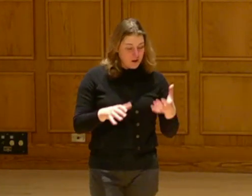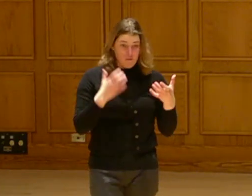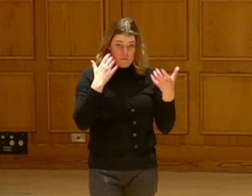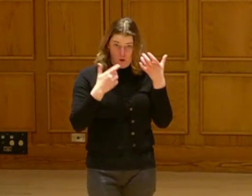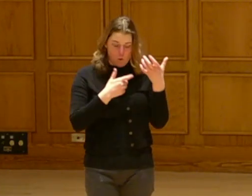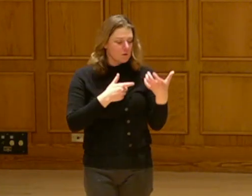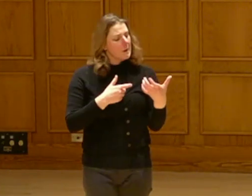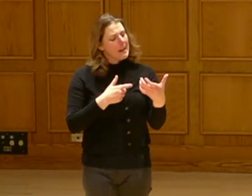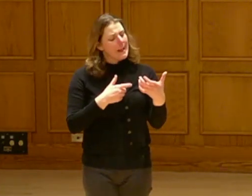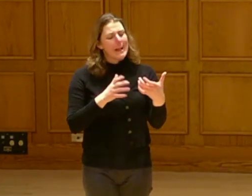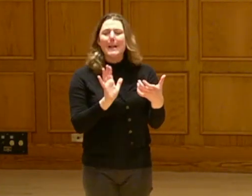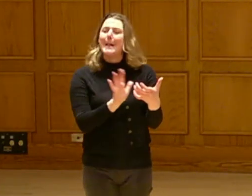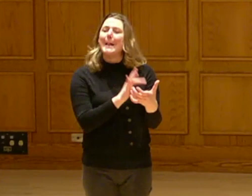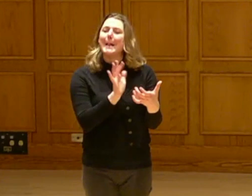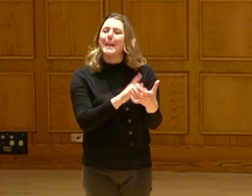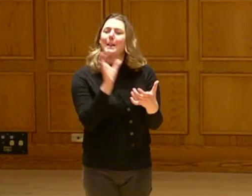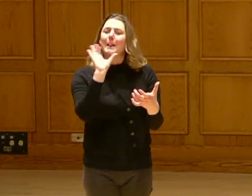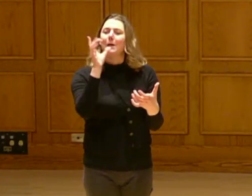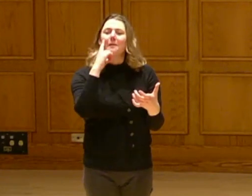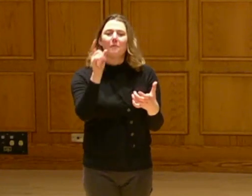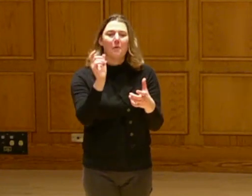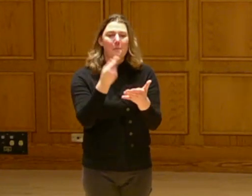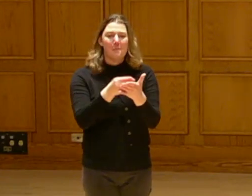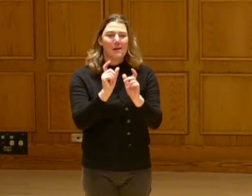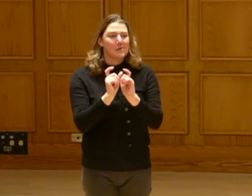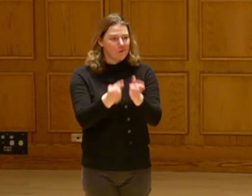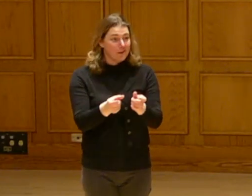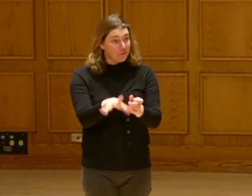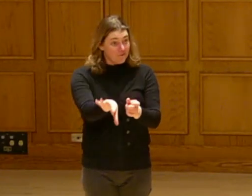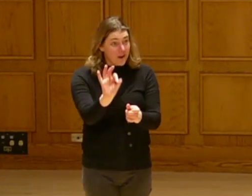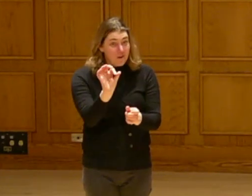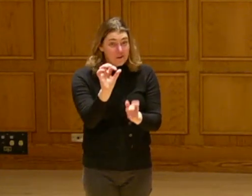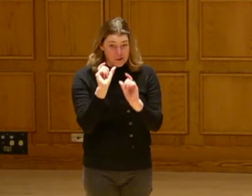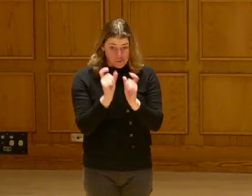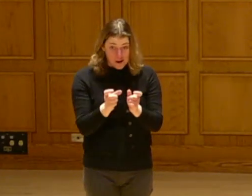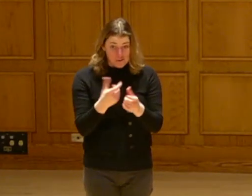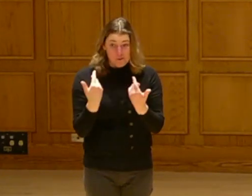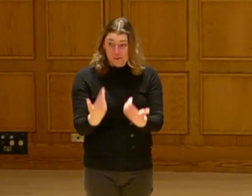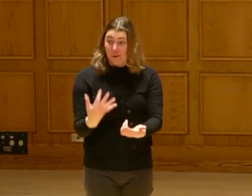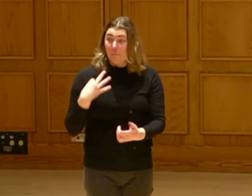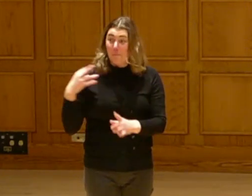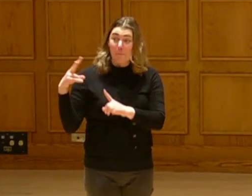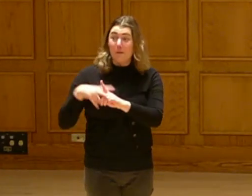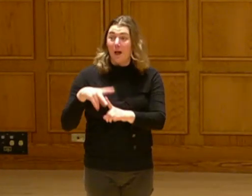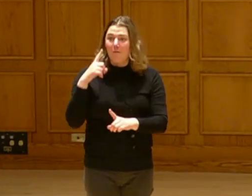So we got out our phones. We were looking for different grants to apply for. We found this grant.